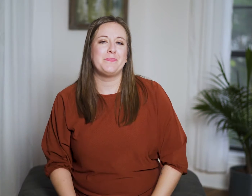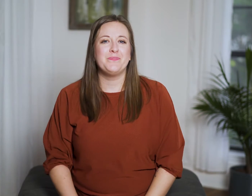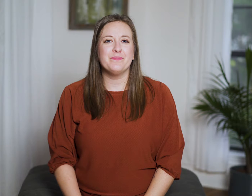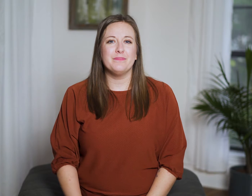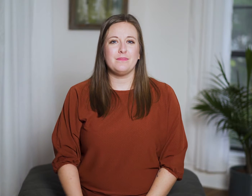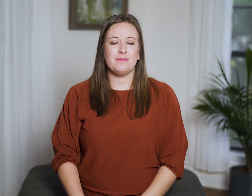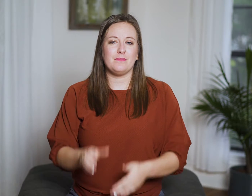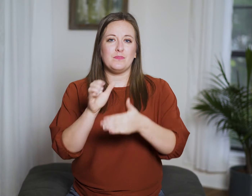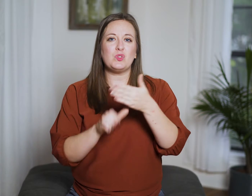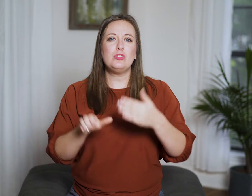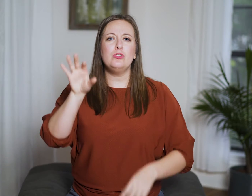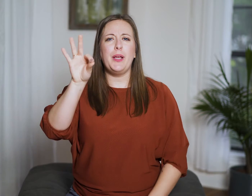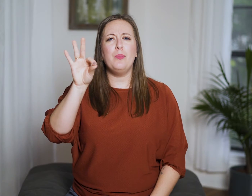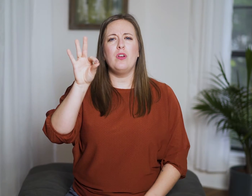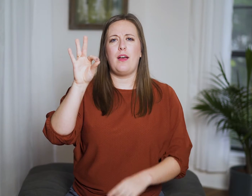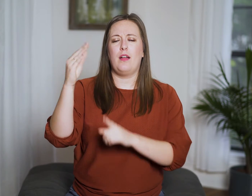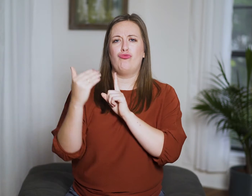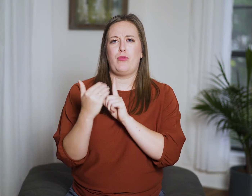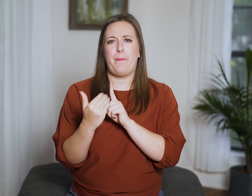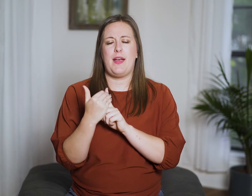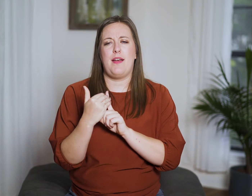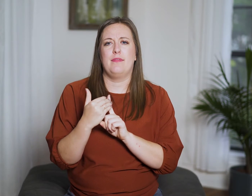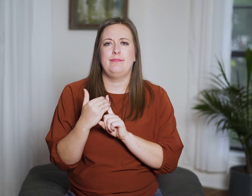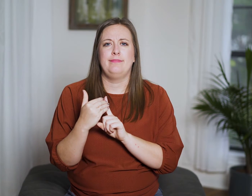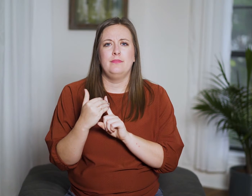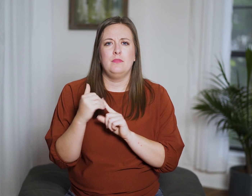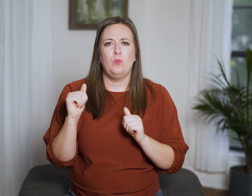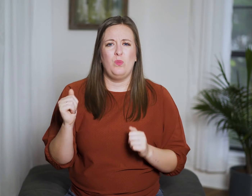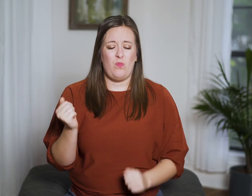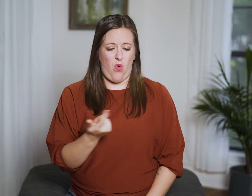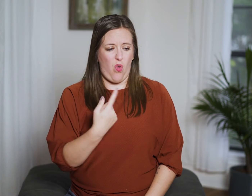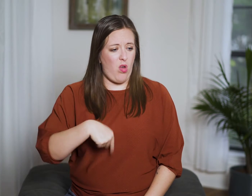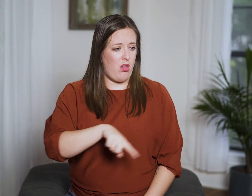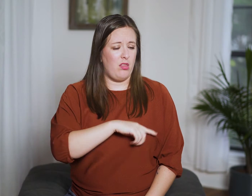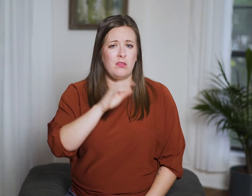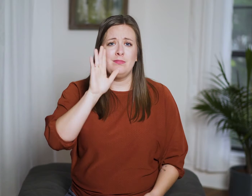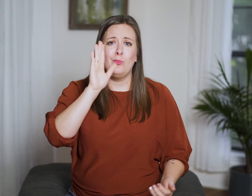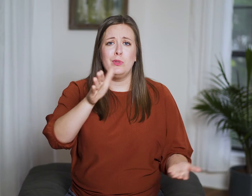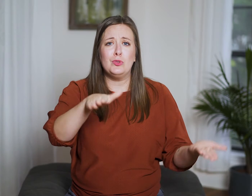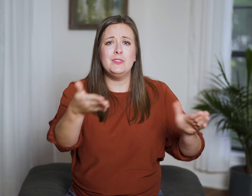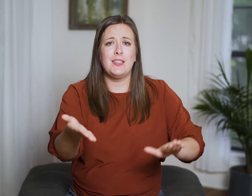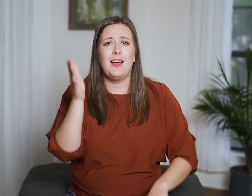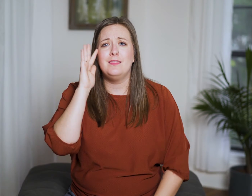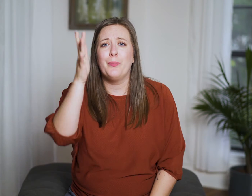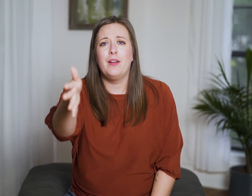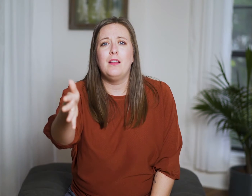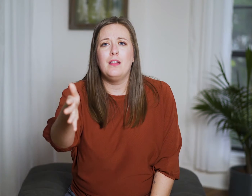Chapter 9 reminds us we’ll all die someday,